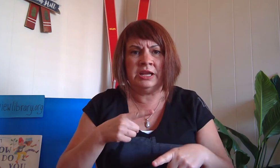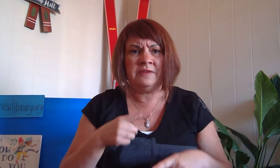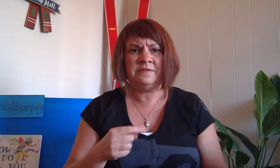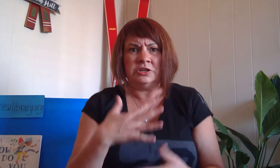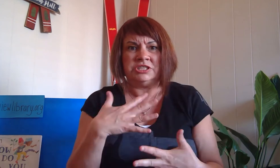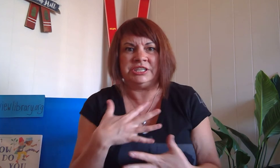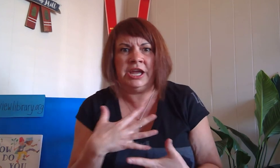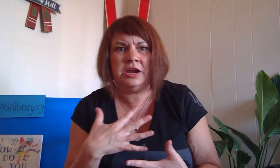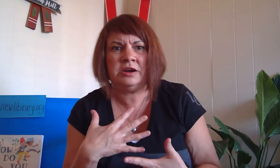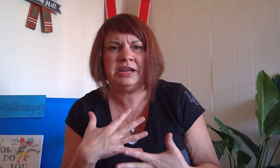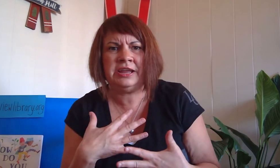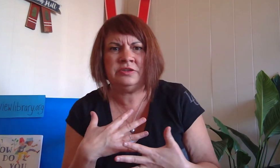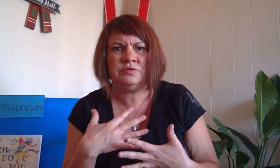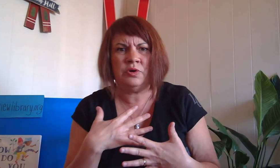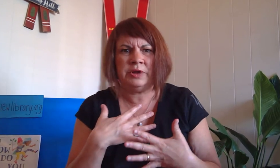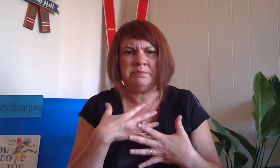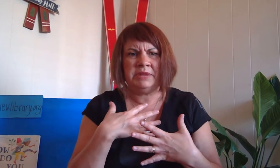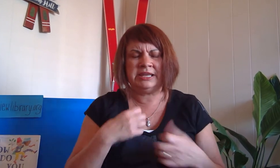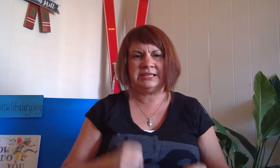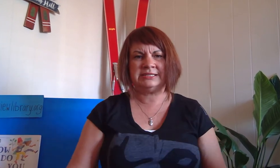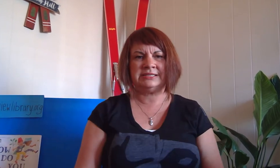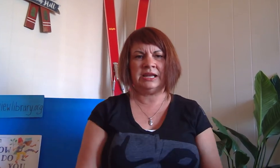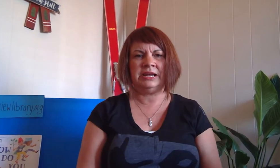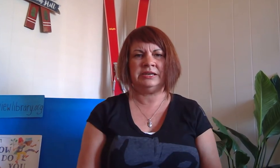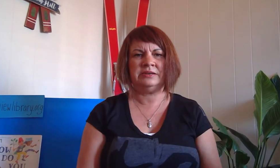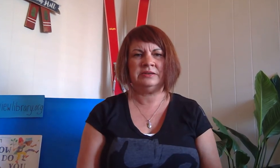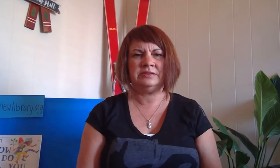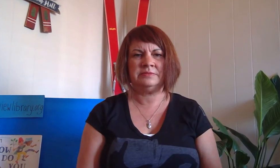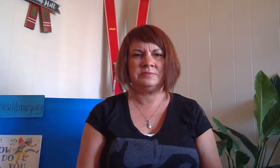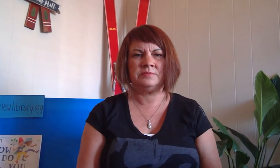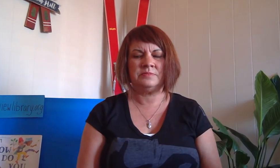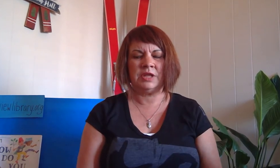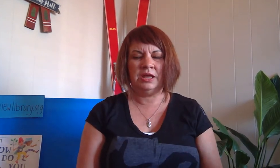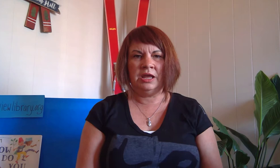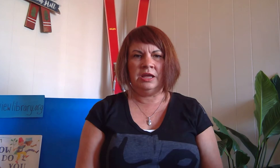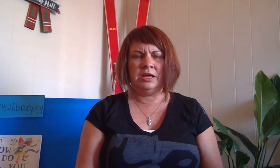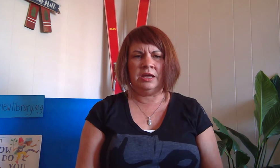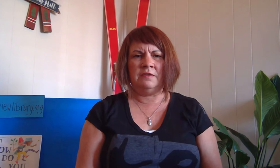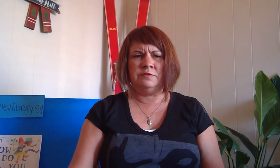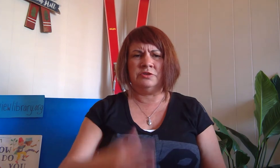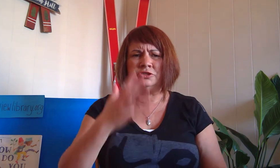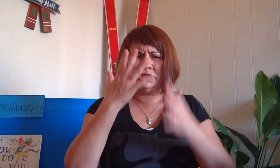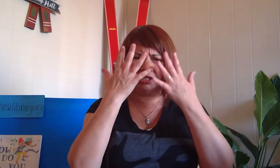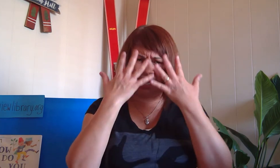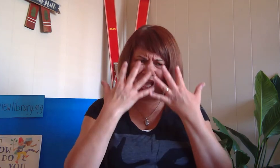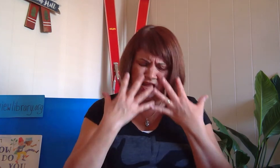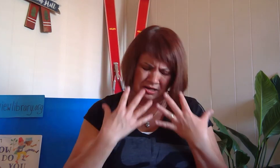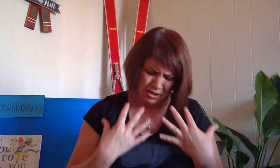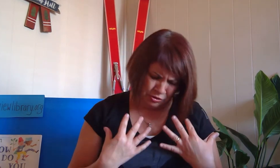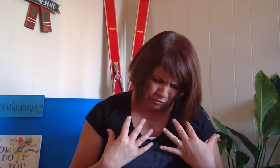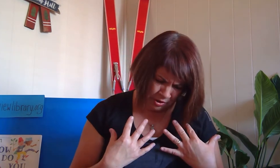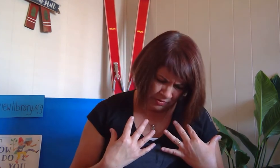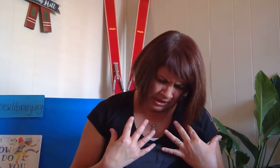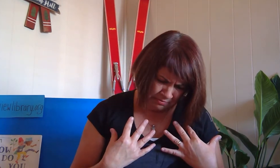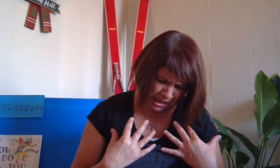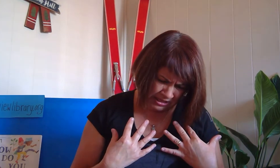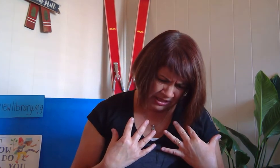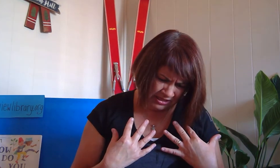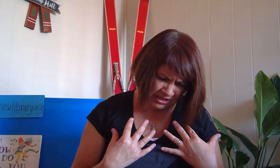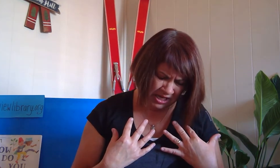if you're scared and you know it make this sign. If you're sad and you know it make this sign